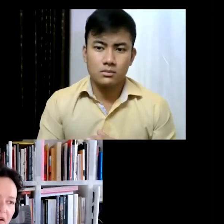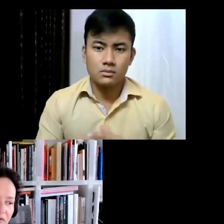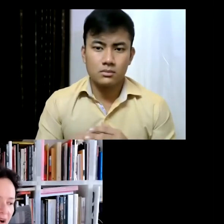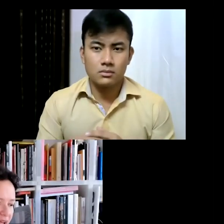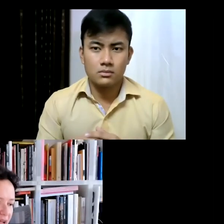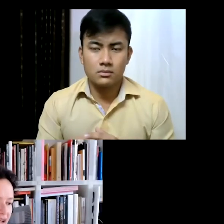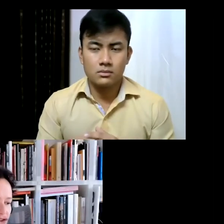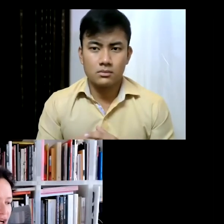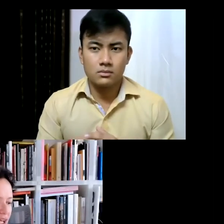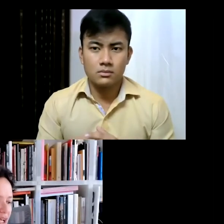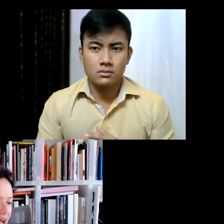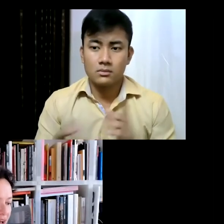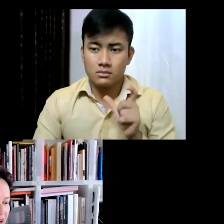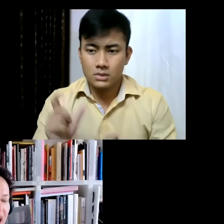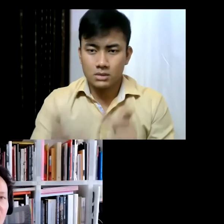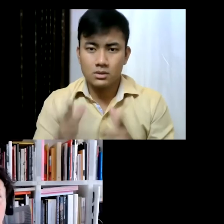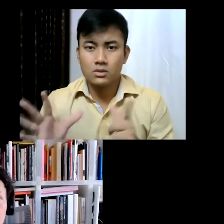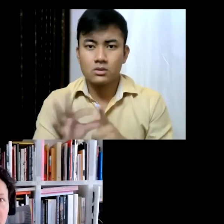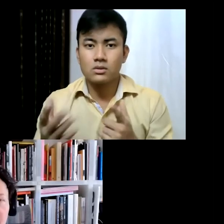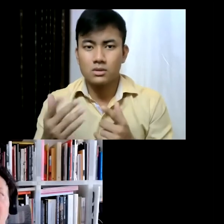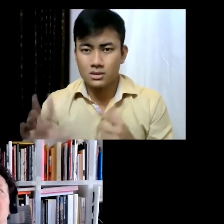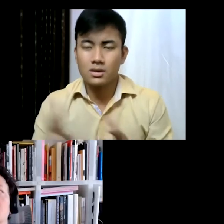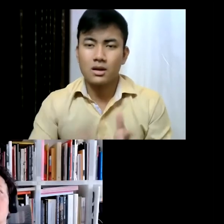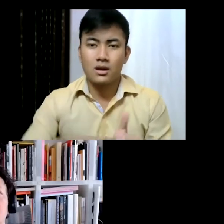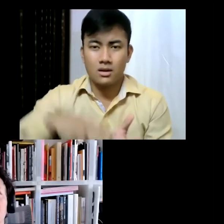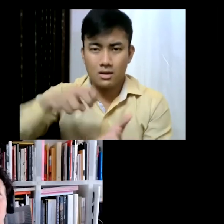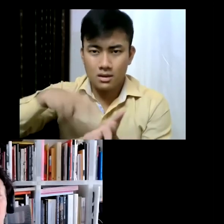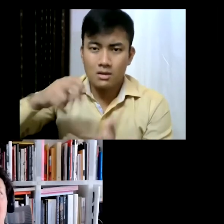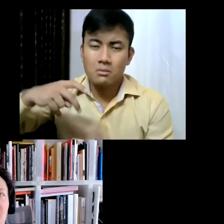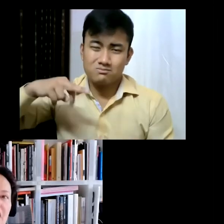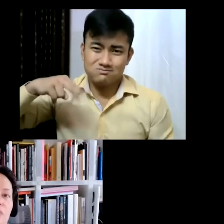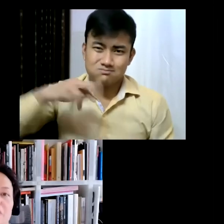they're running, they're jogging, they're having lunch, they're praying... and so it's... I, we